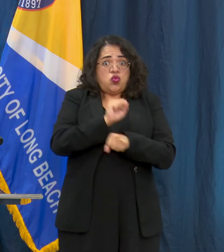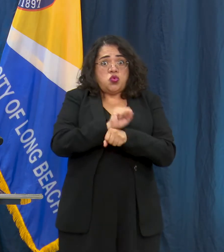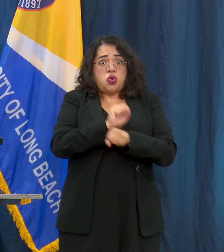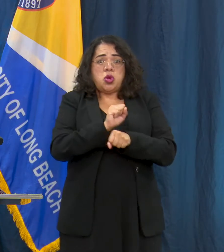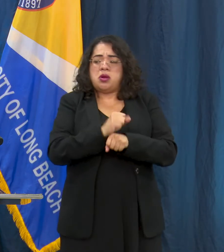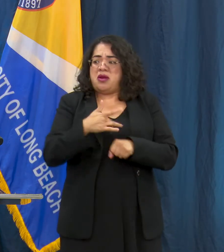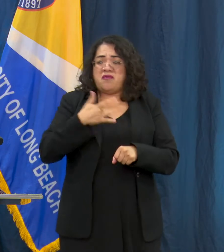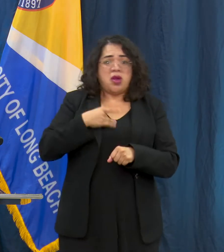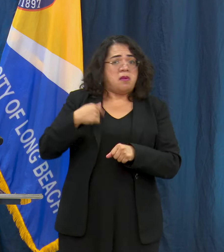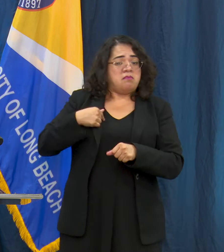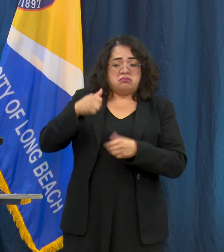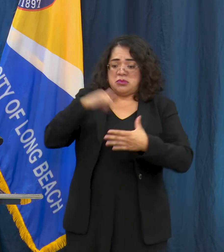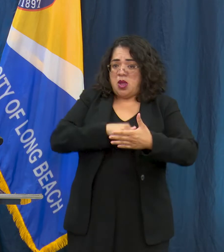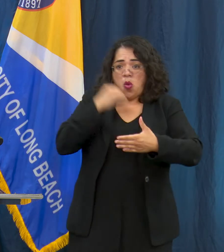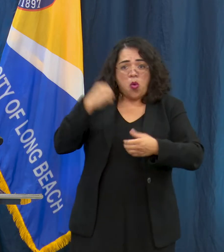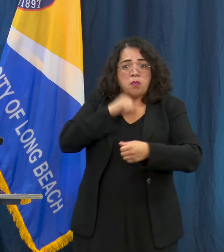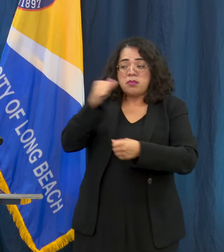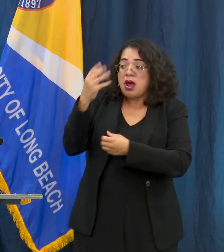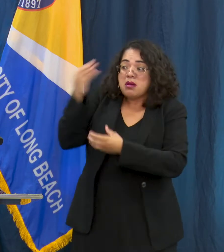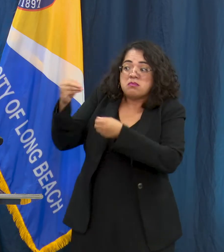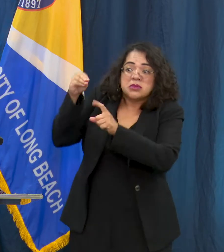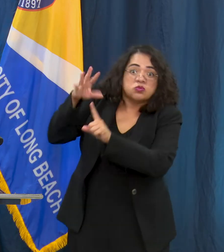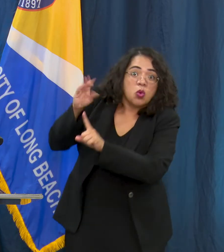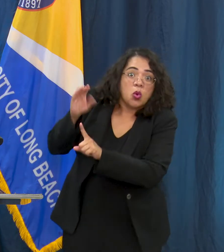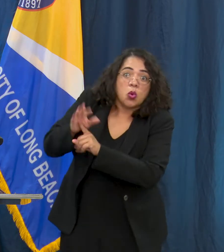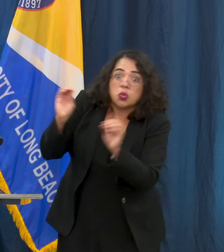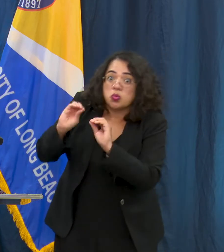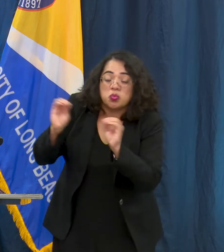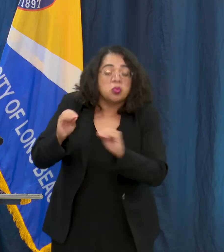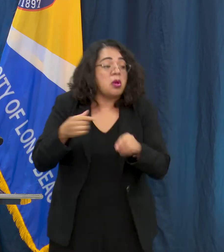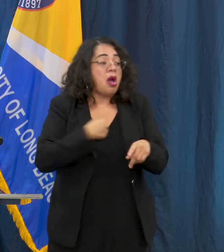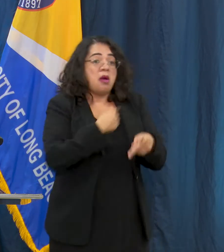otherwise. With more people leaving their homes, we want to make sure that those